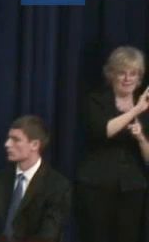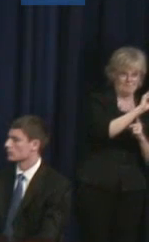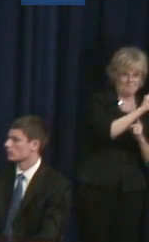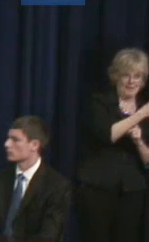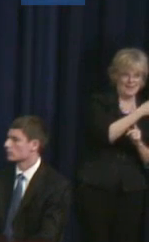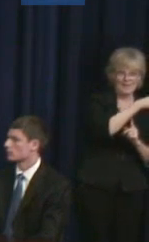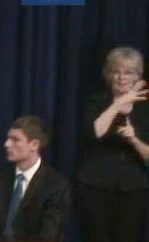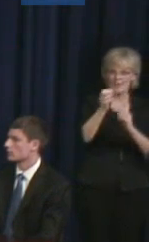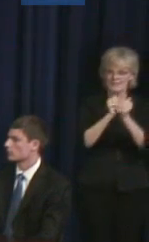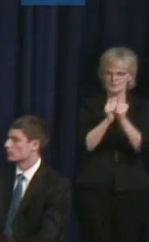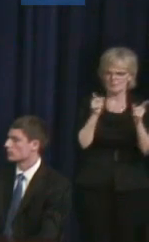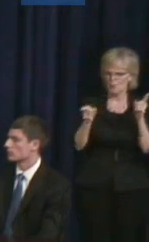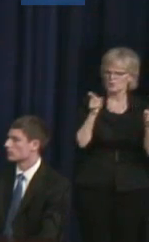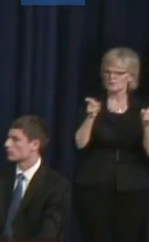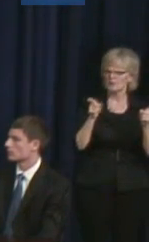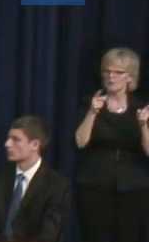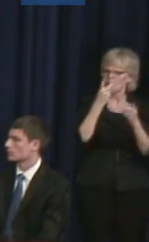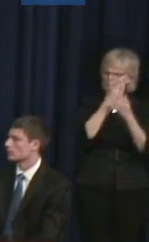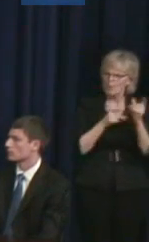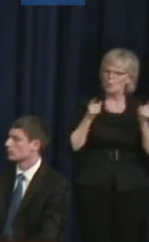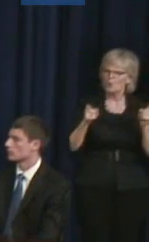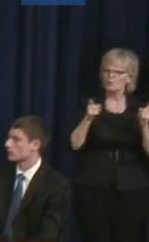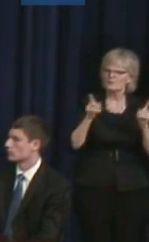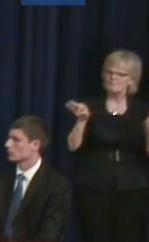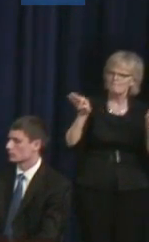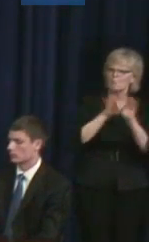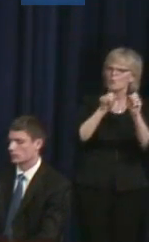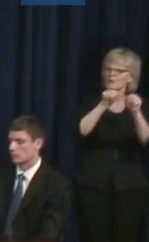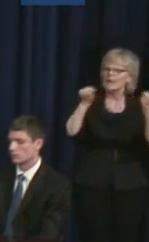are two big areas that countries are very involved in.